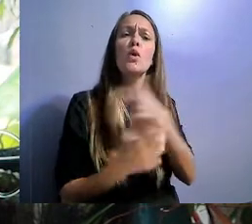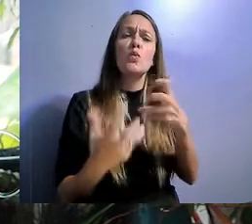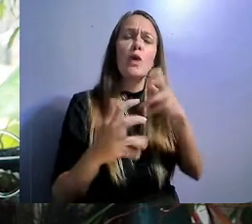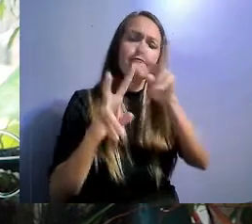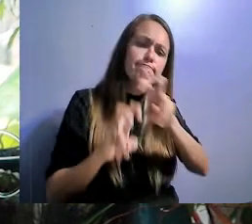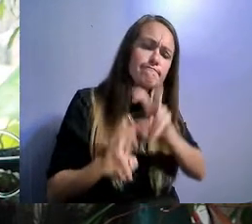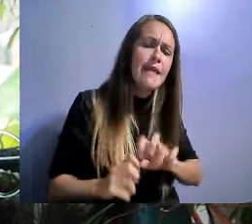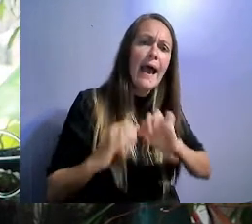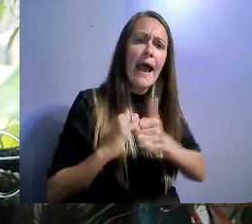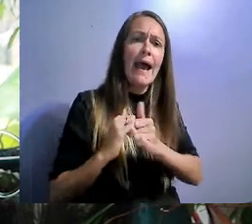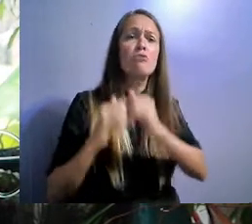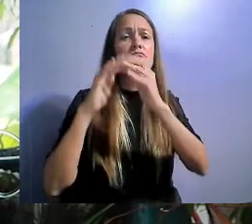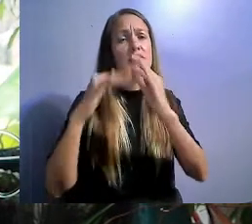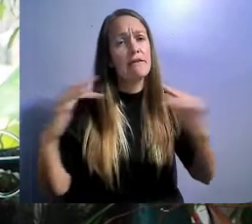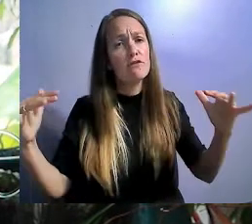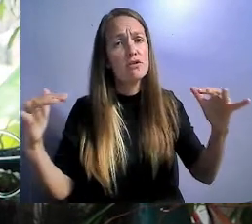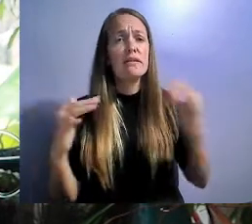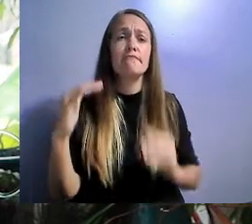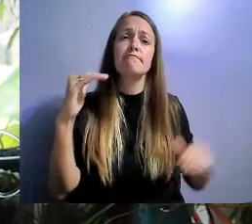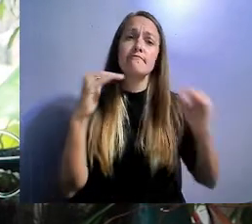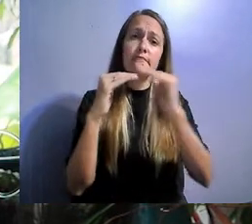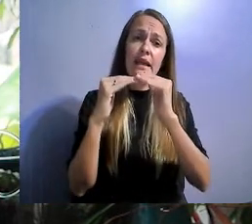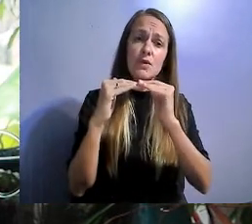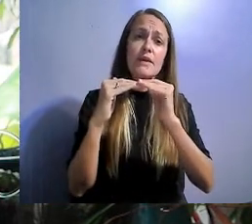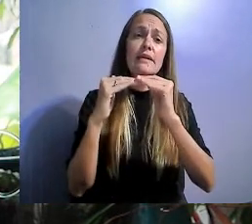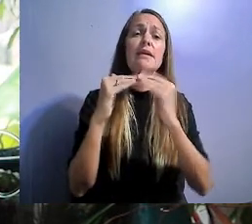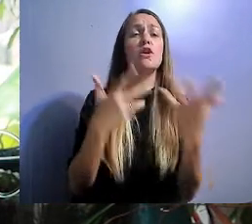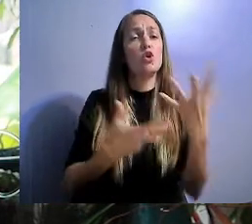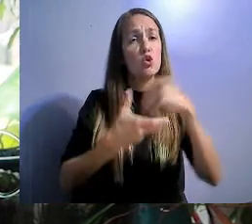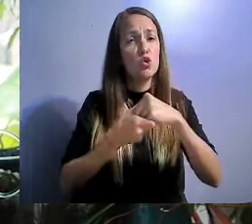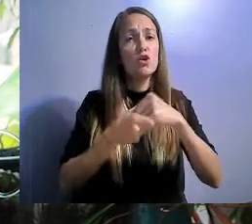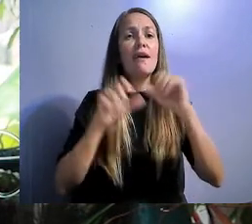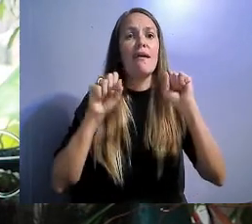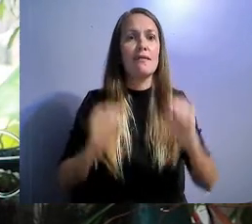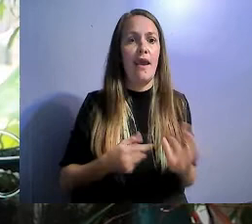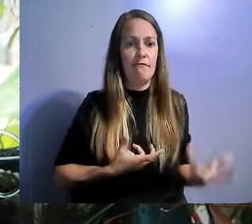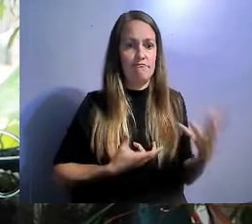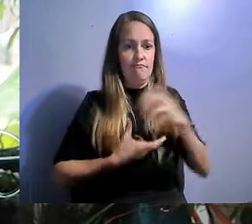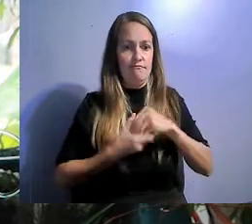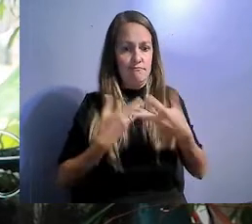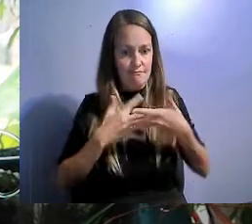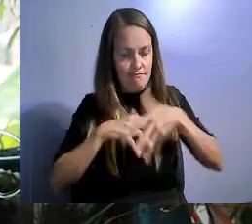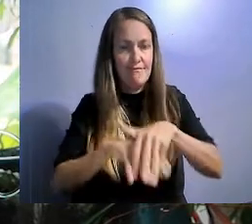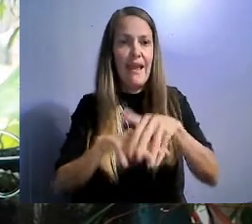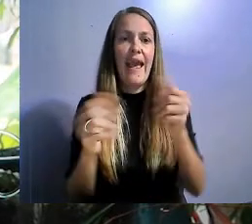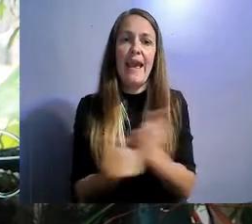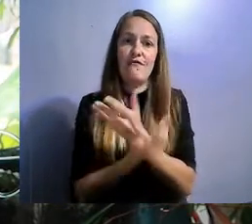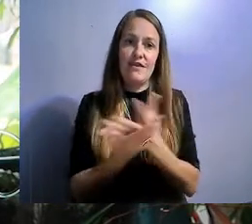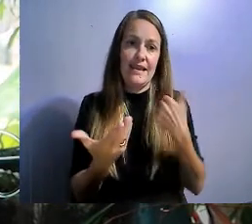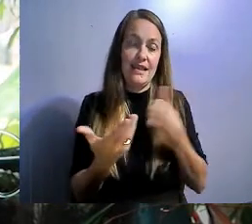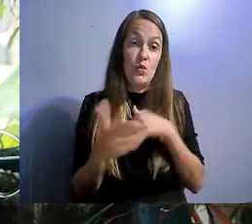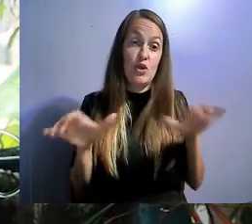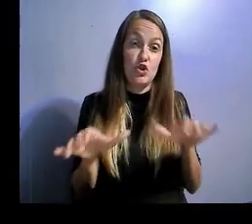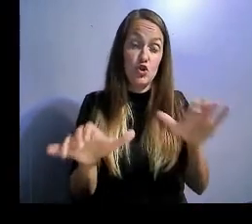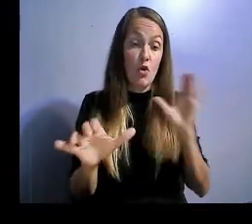we do. We want to explore own organizational biases and how we can partner with others in the community.